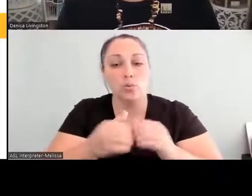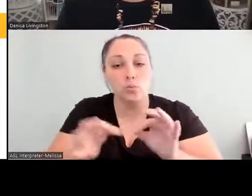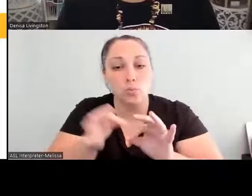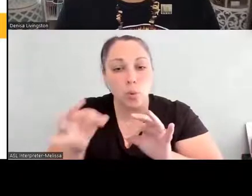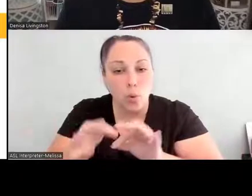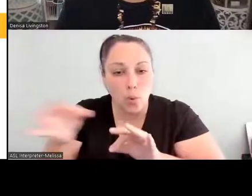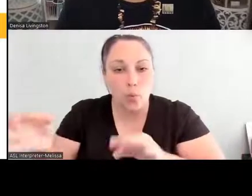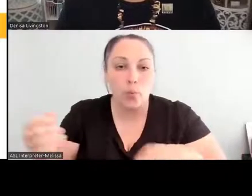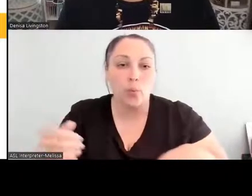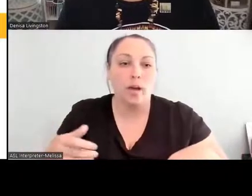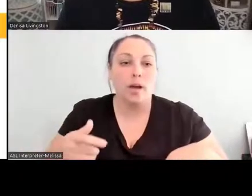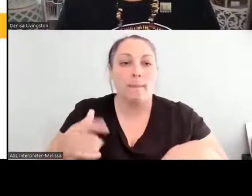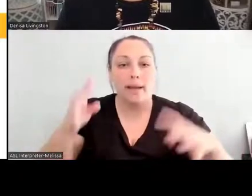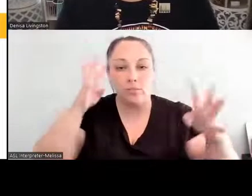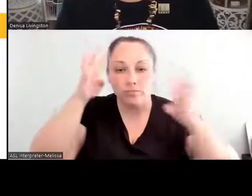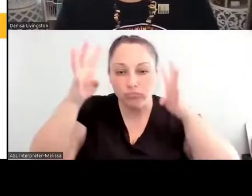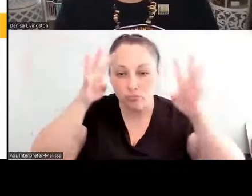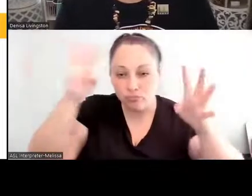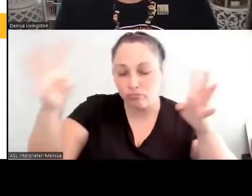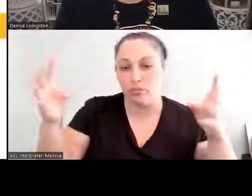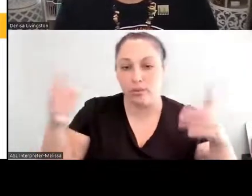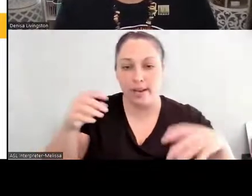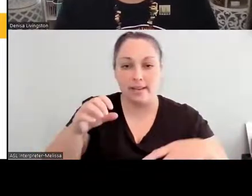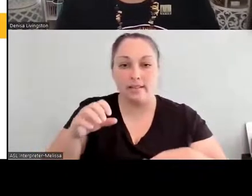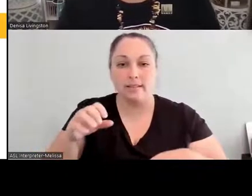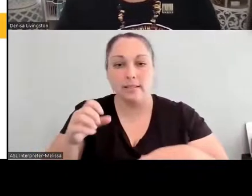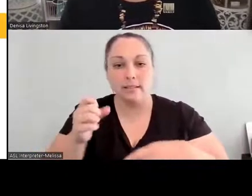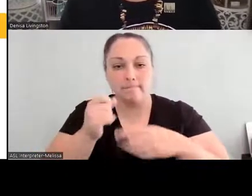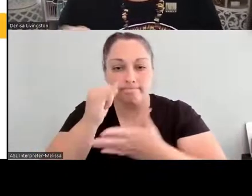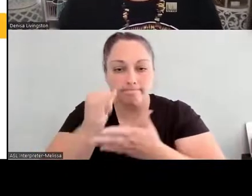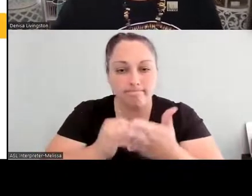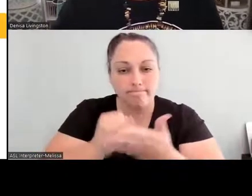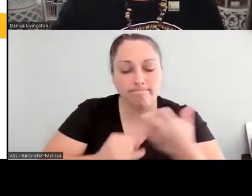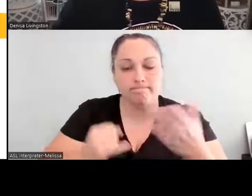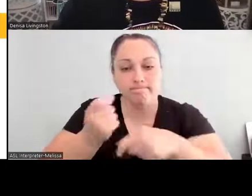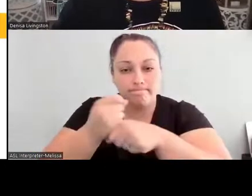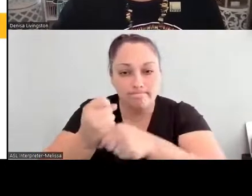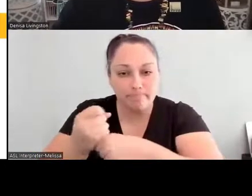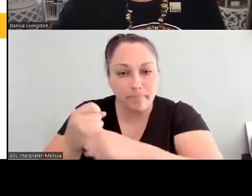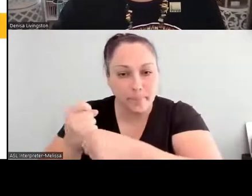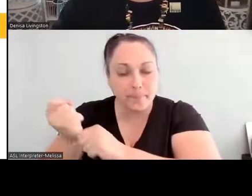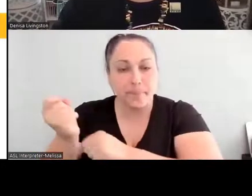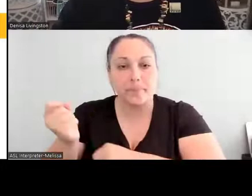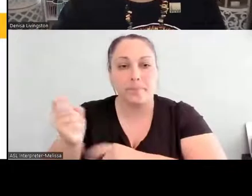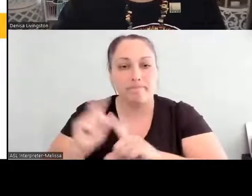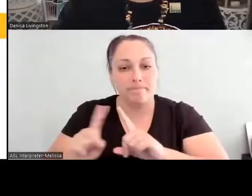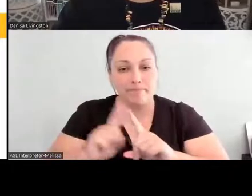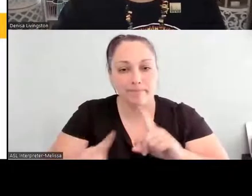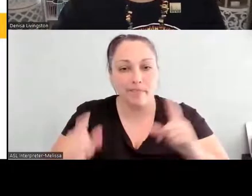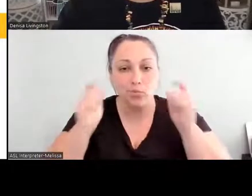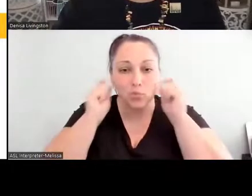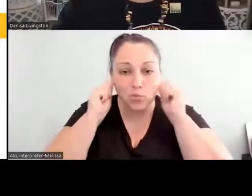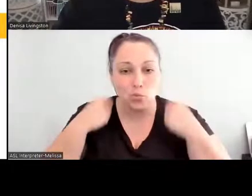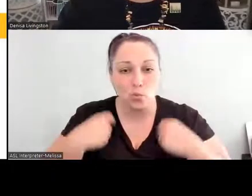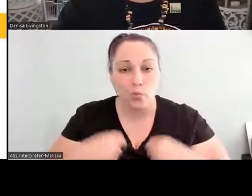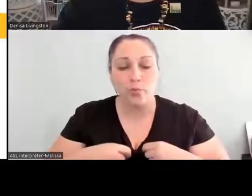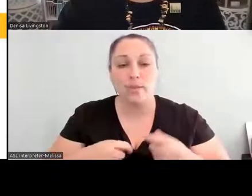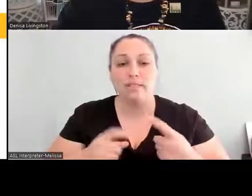their artwork, in their jewelry, in all these native crafts that we see. And so take a moment if you want to go to our website to be able